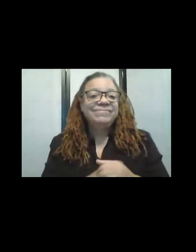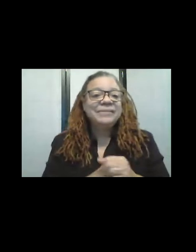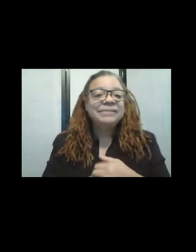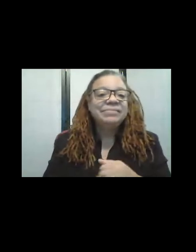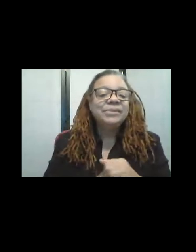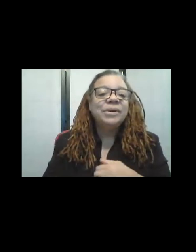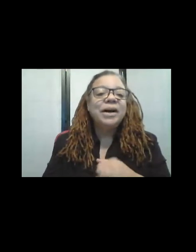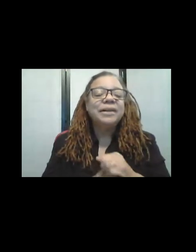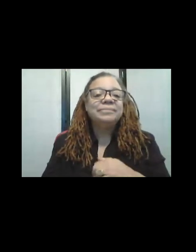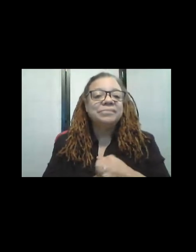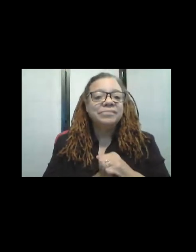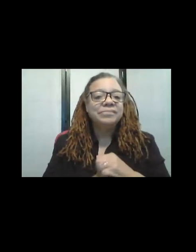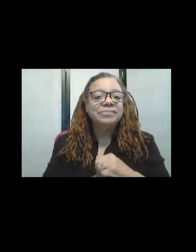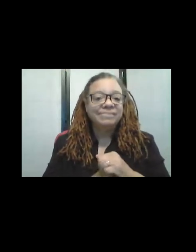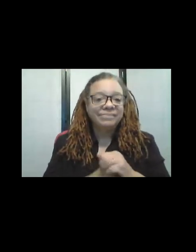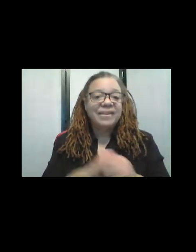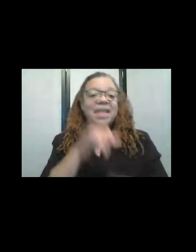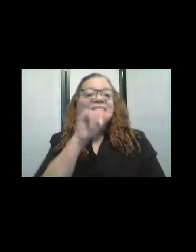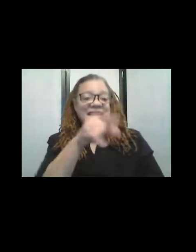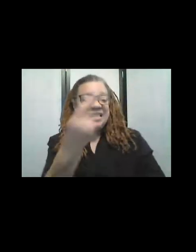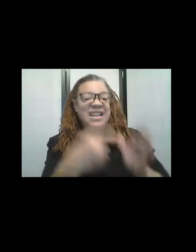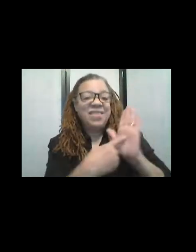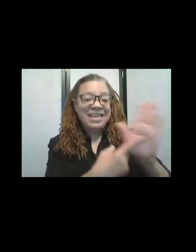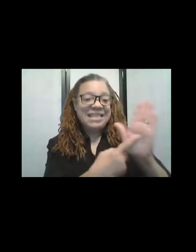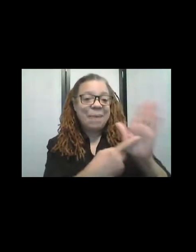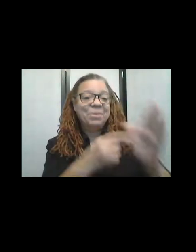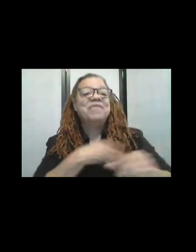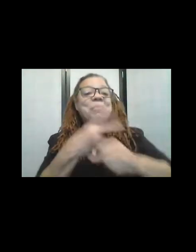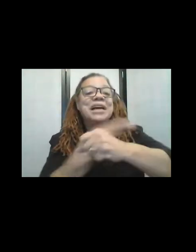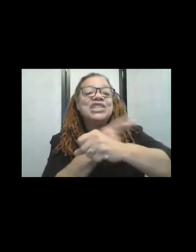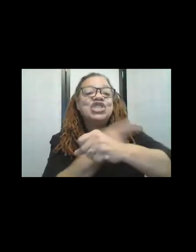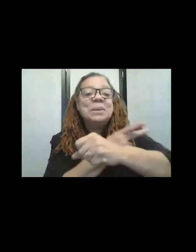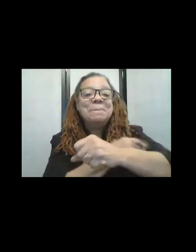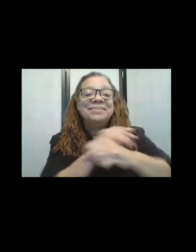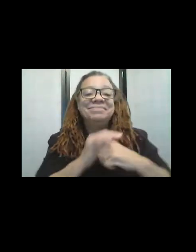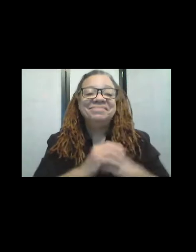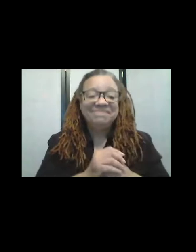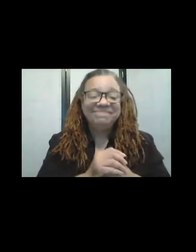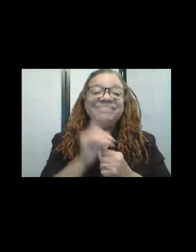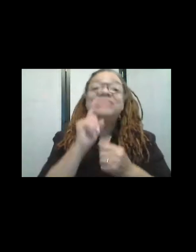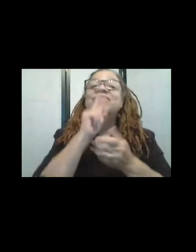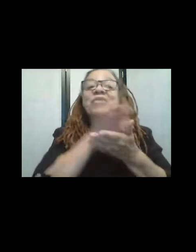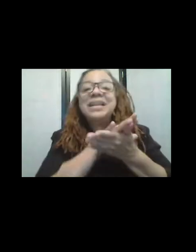...so anyway. This is another one of my sheep. Very nice! And I love the hay behind them!